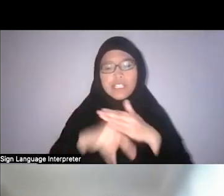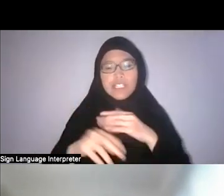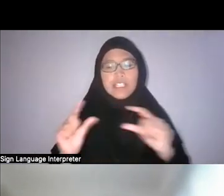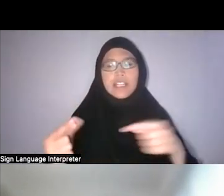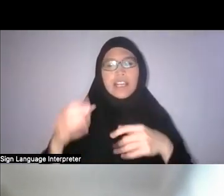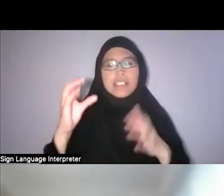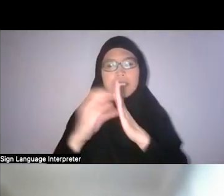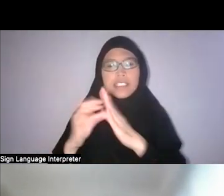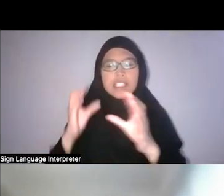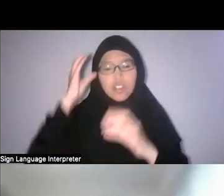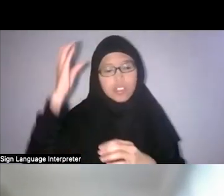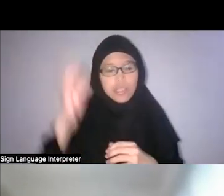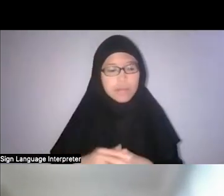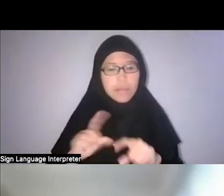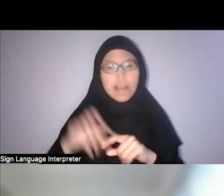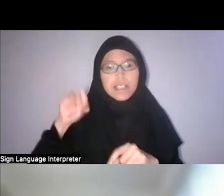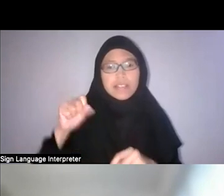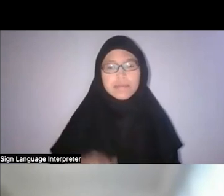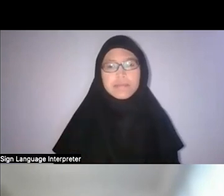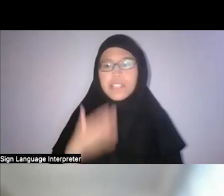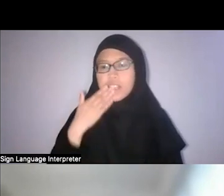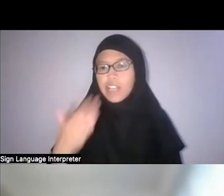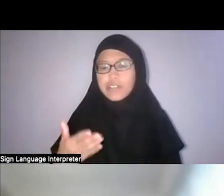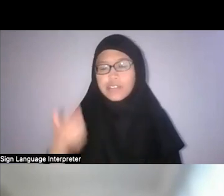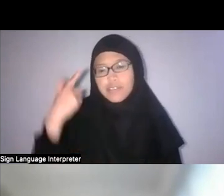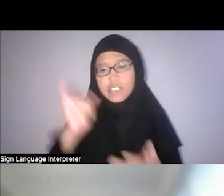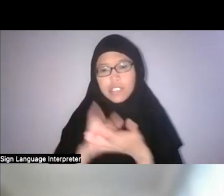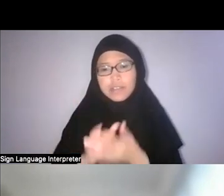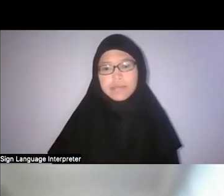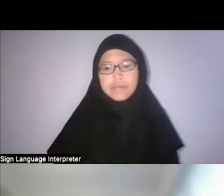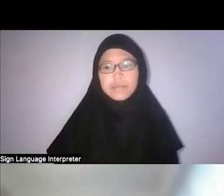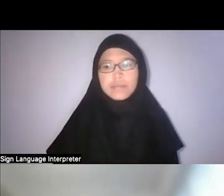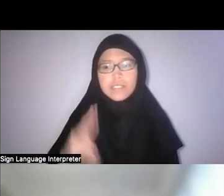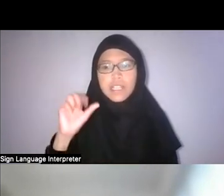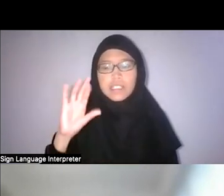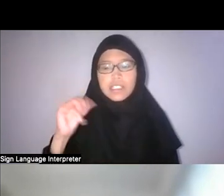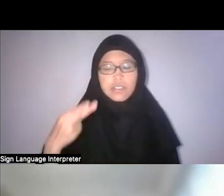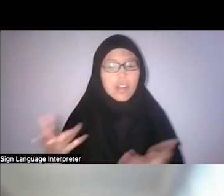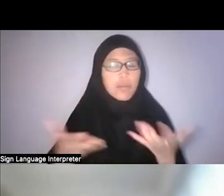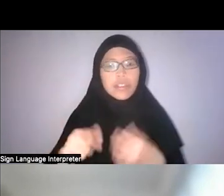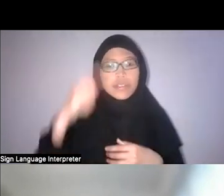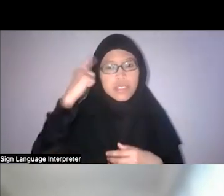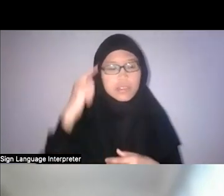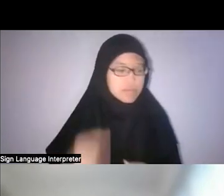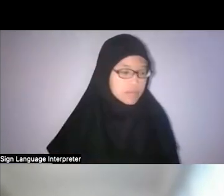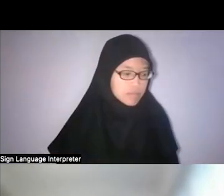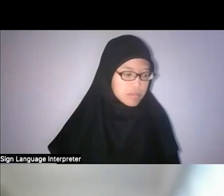But yeah, absolutely, thanks very much for that. Nadirah, what are your thoughts on the kind of…